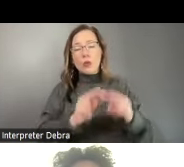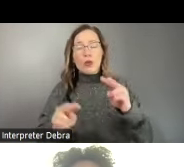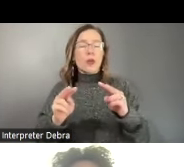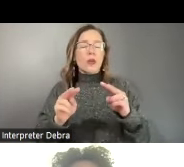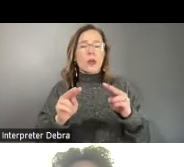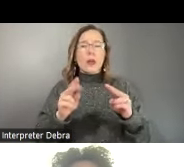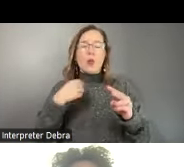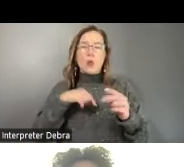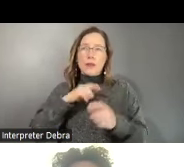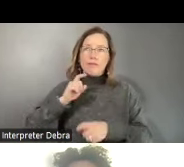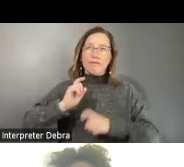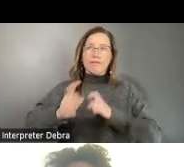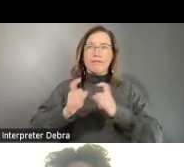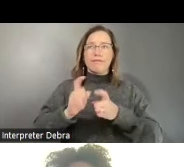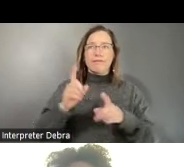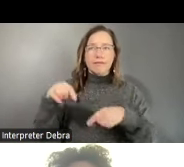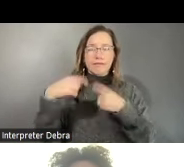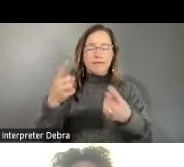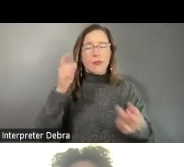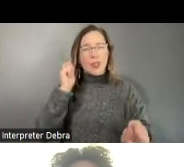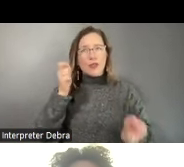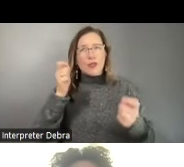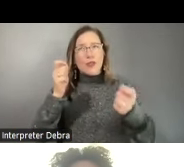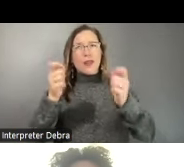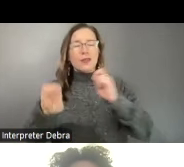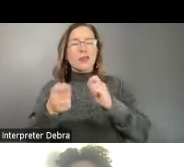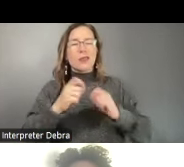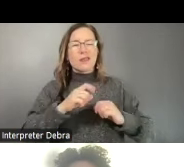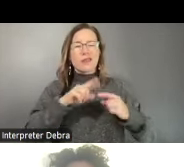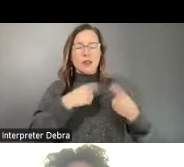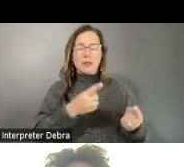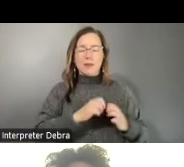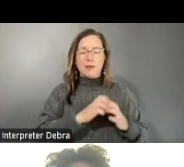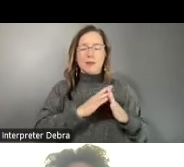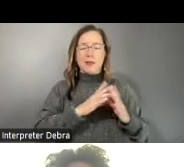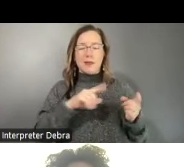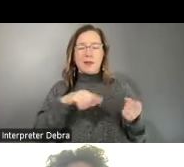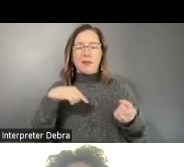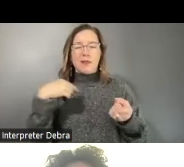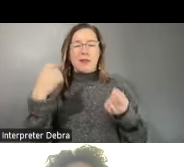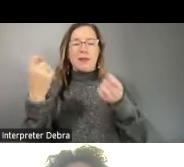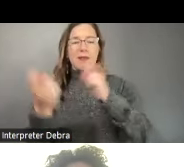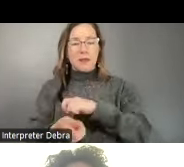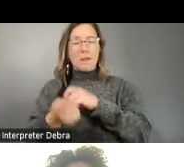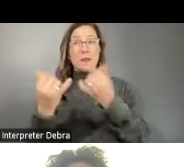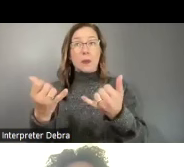contributions and evolution from its inception to its present day. The 60th anniversary compels